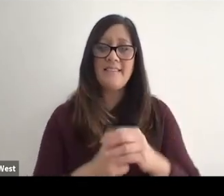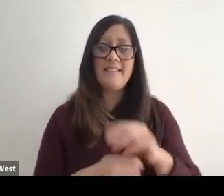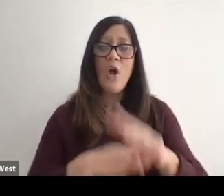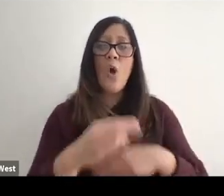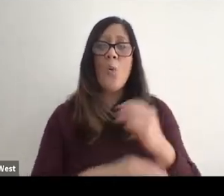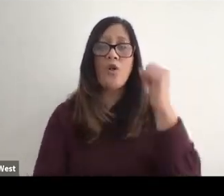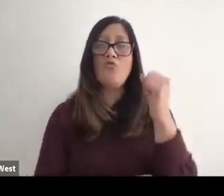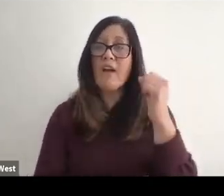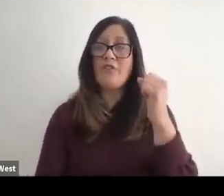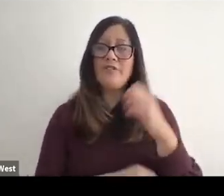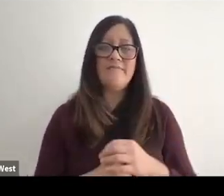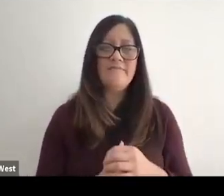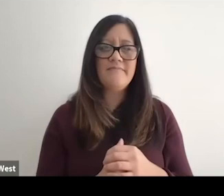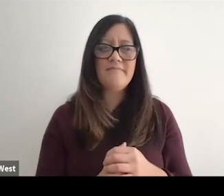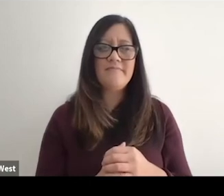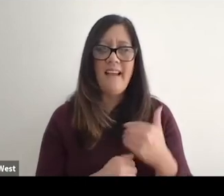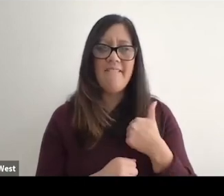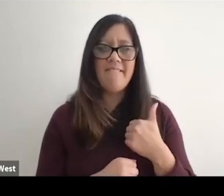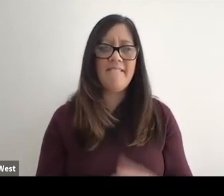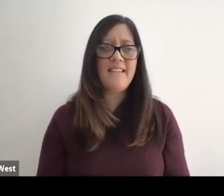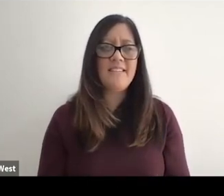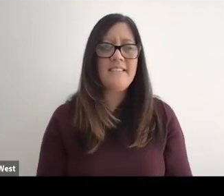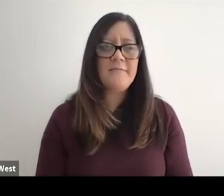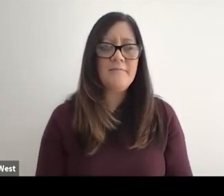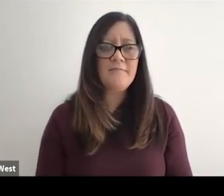He is the world record Holder jumping 5.4 three in 98 in Birmingham.